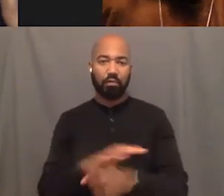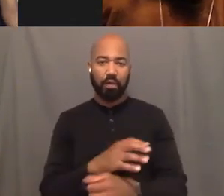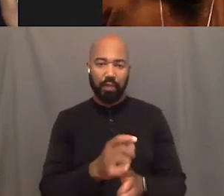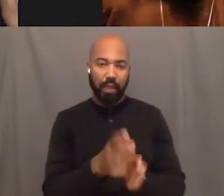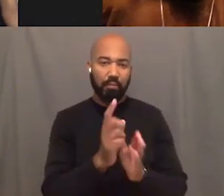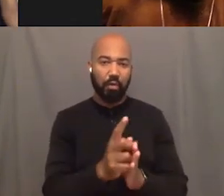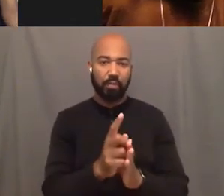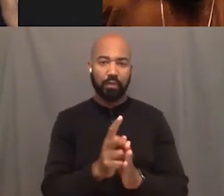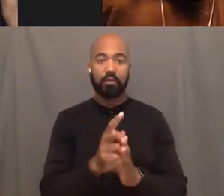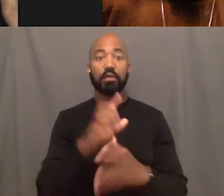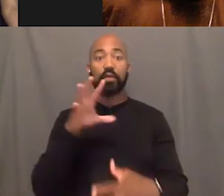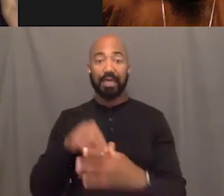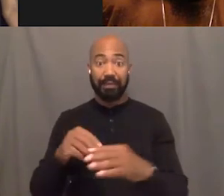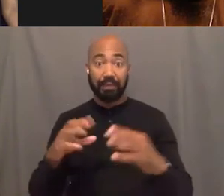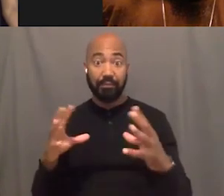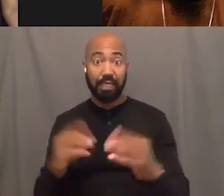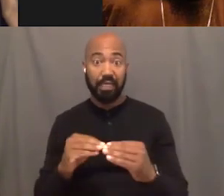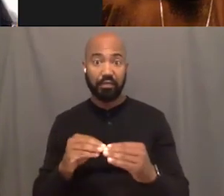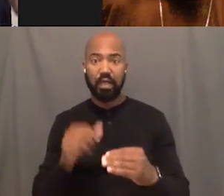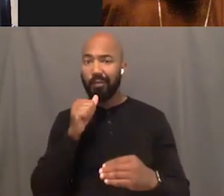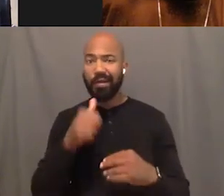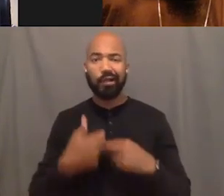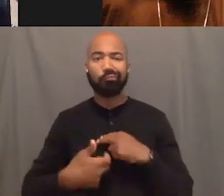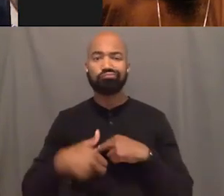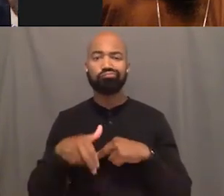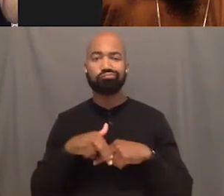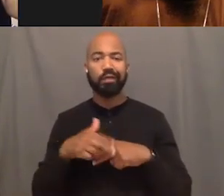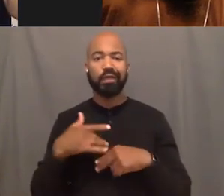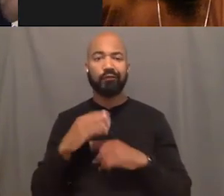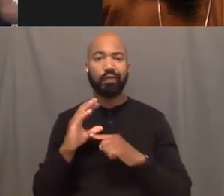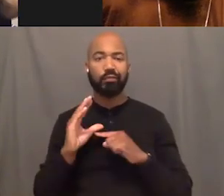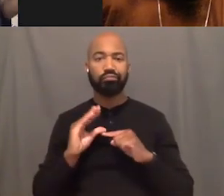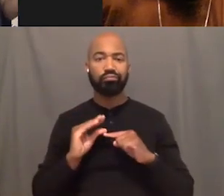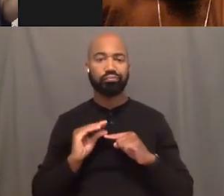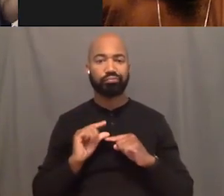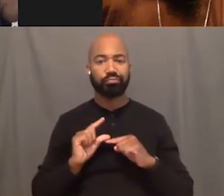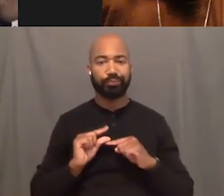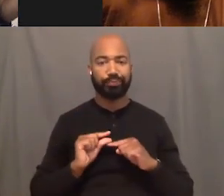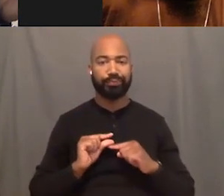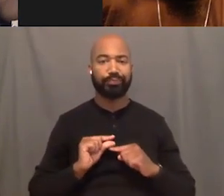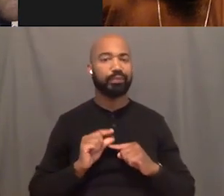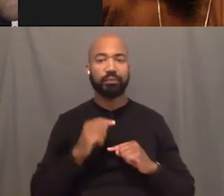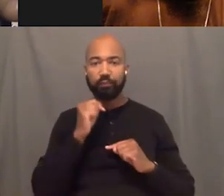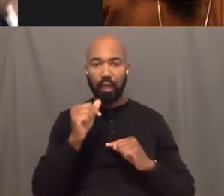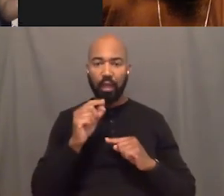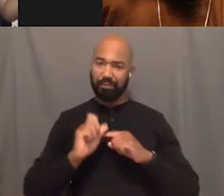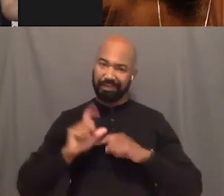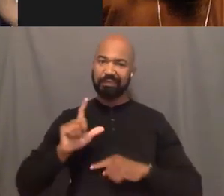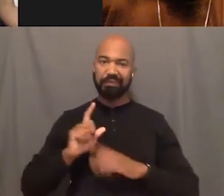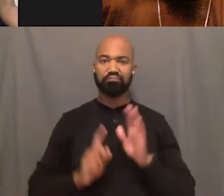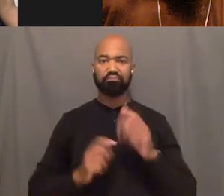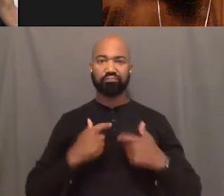I will not sit back and feel small. I'm going to, I'm gonna present myself loudly